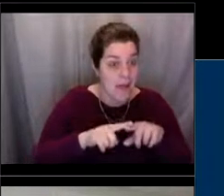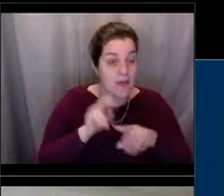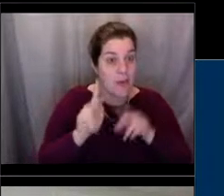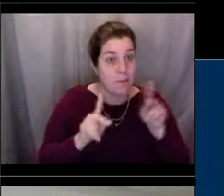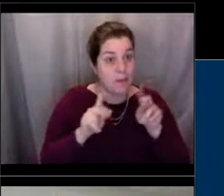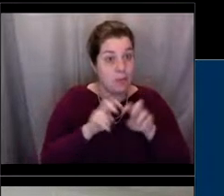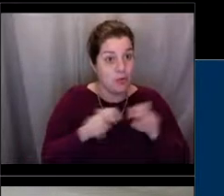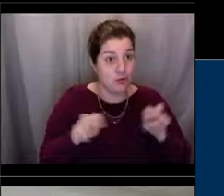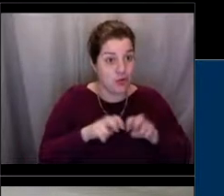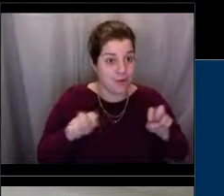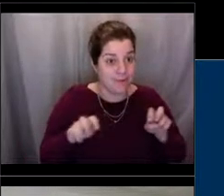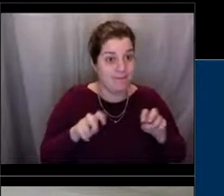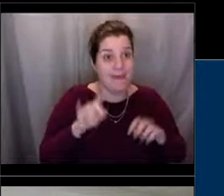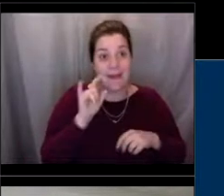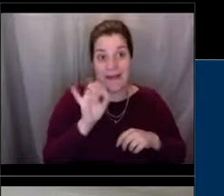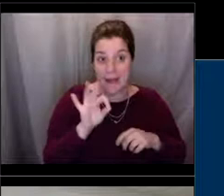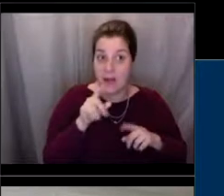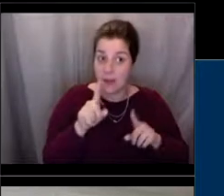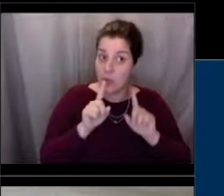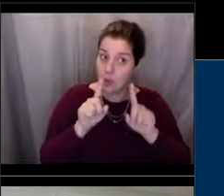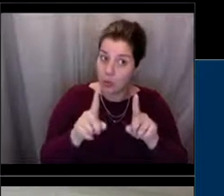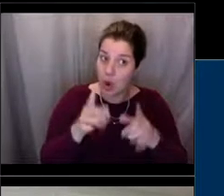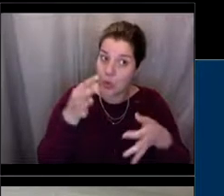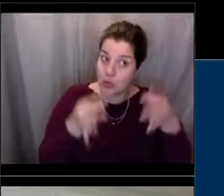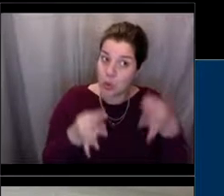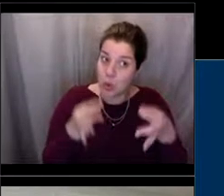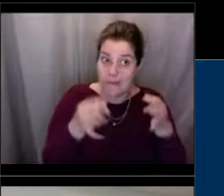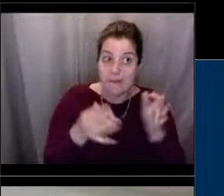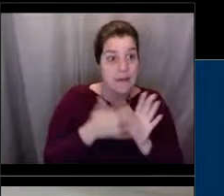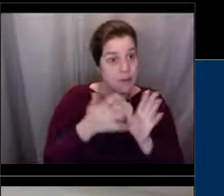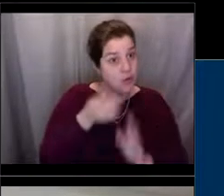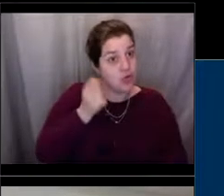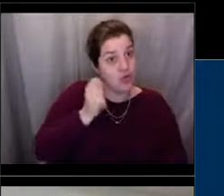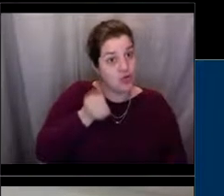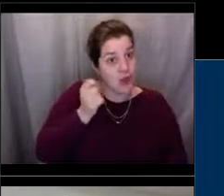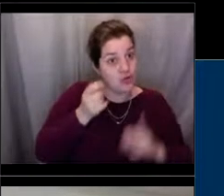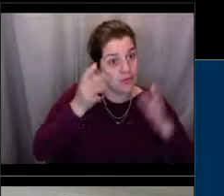if it goes to a criminal trial. So sometimes people have gone to jail